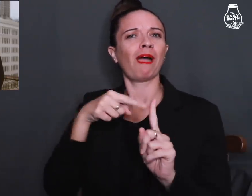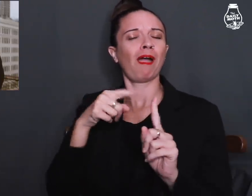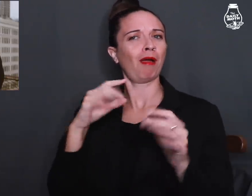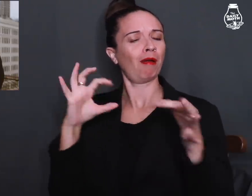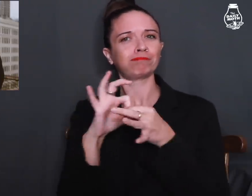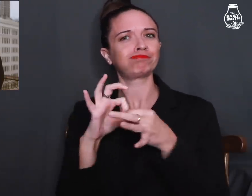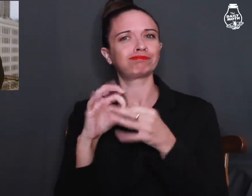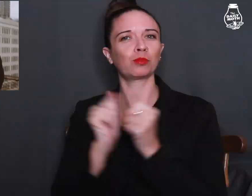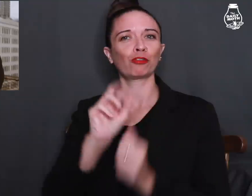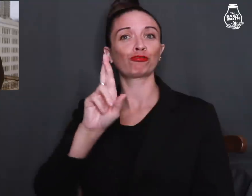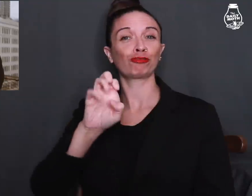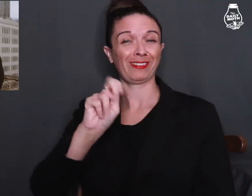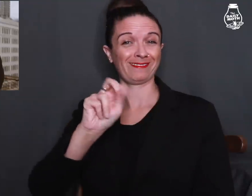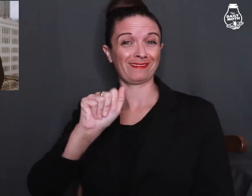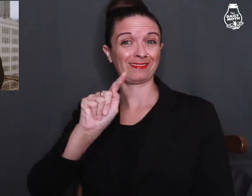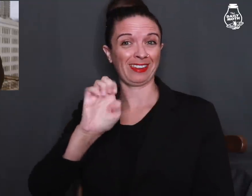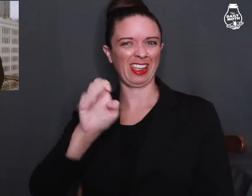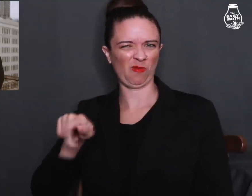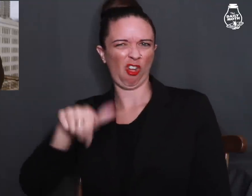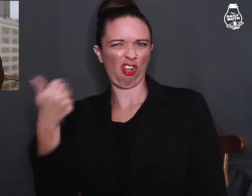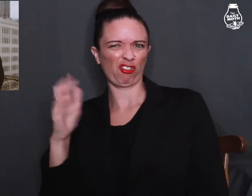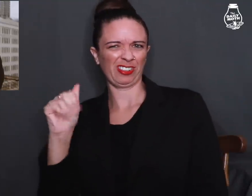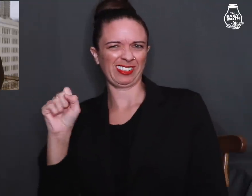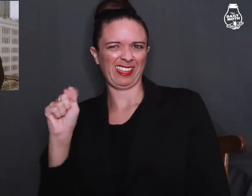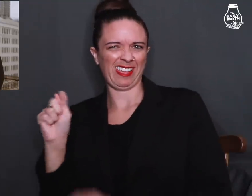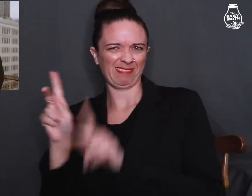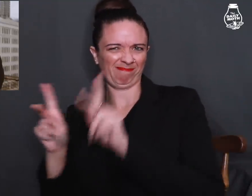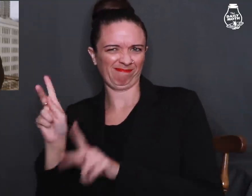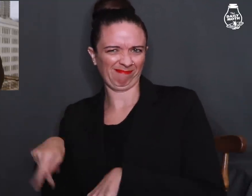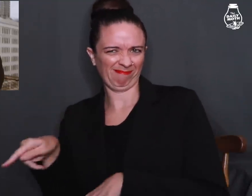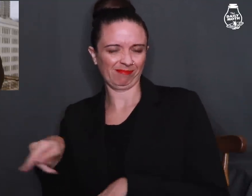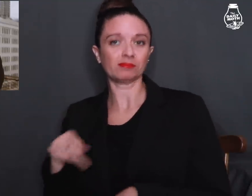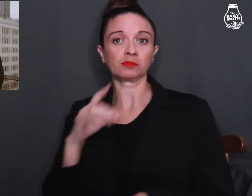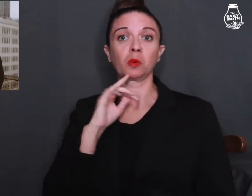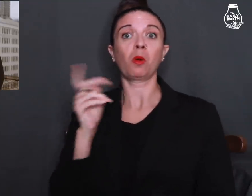when she really connected with Renate (another cast member)